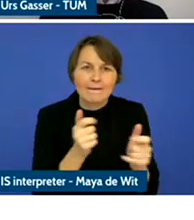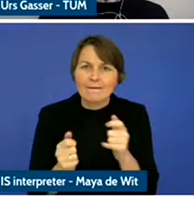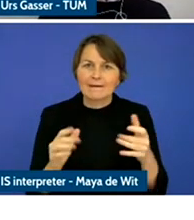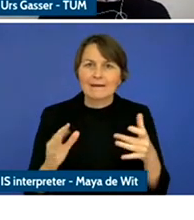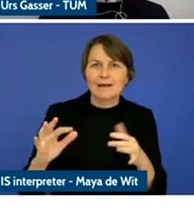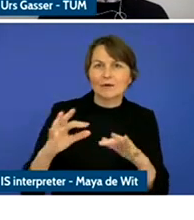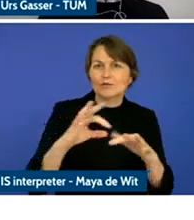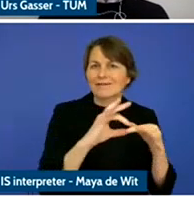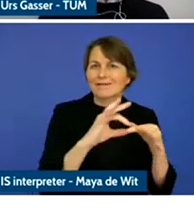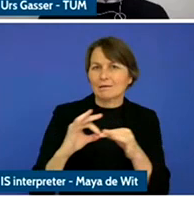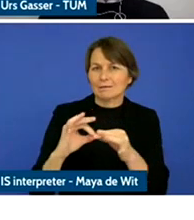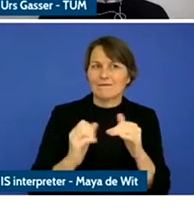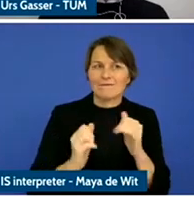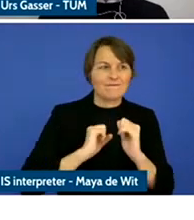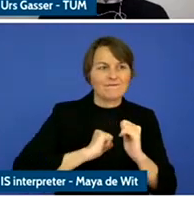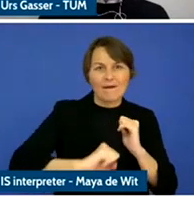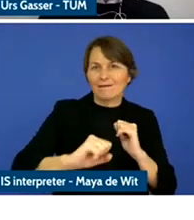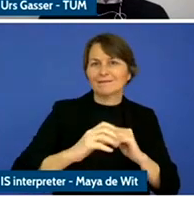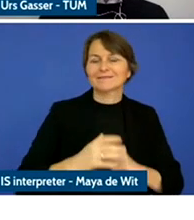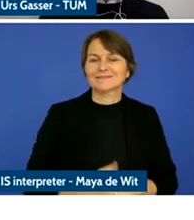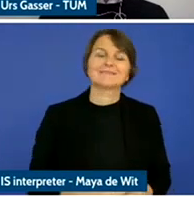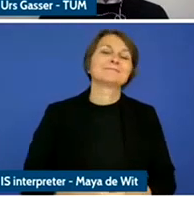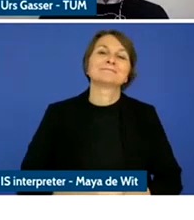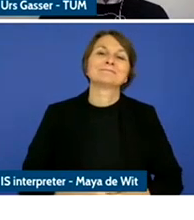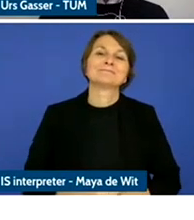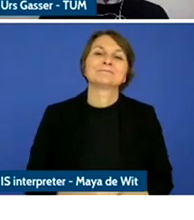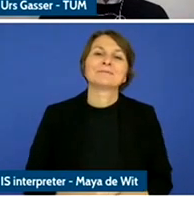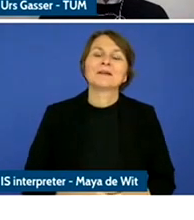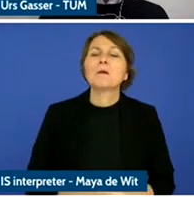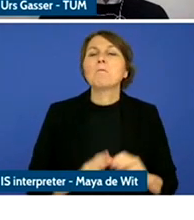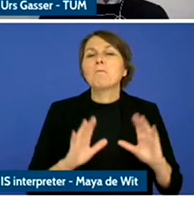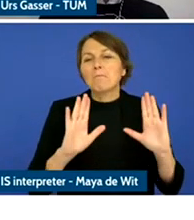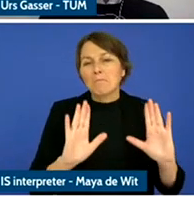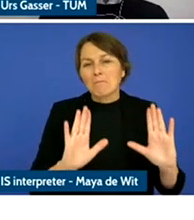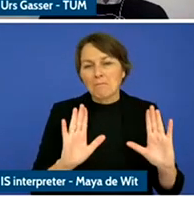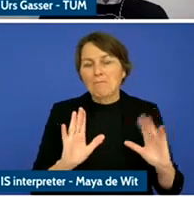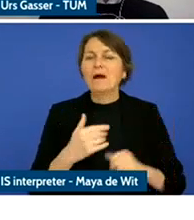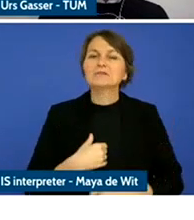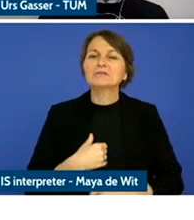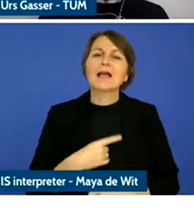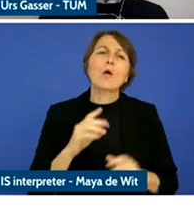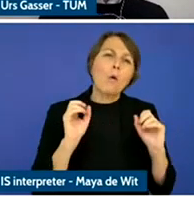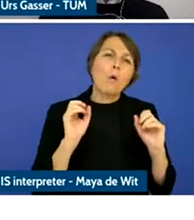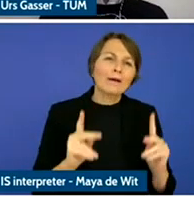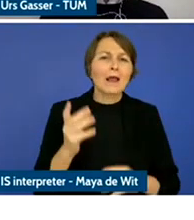Now, I argue that it's more than just mobile technology as such or the way that we